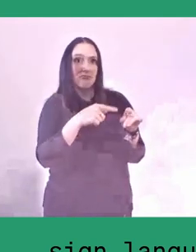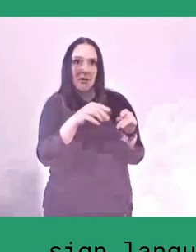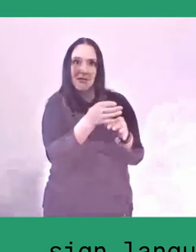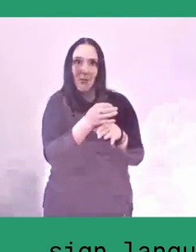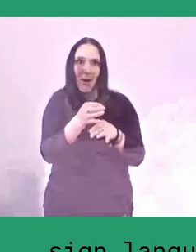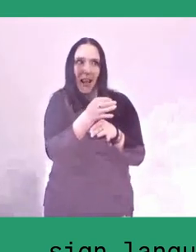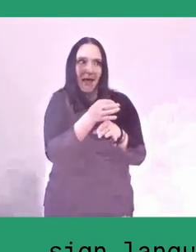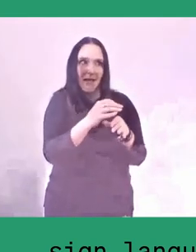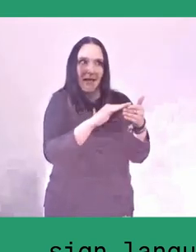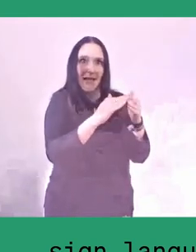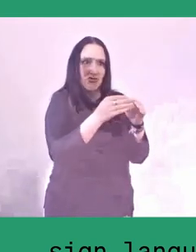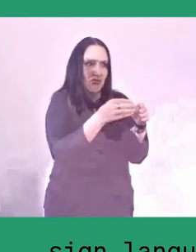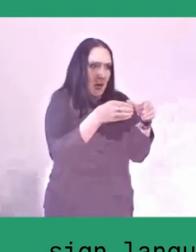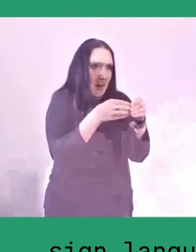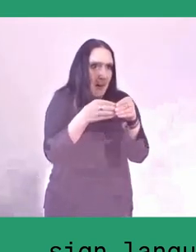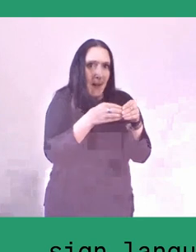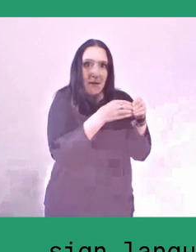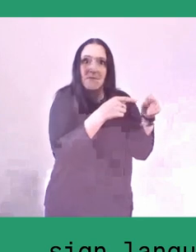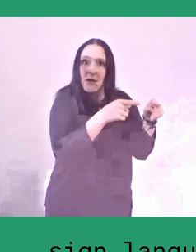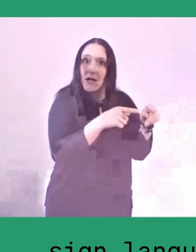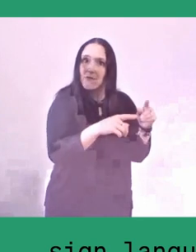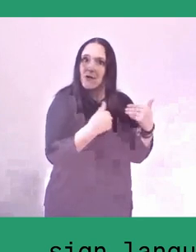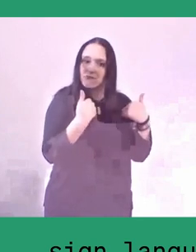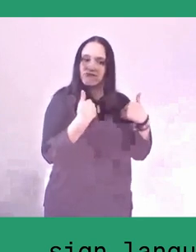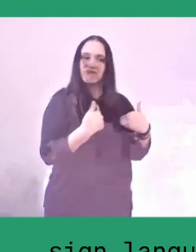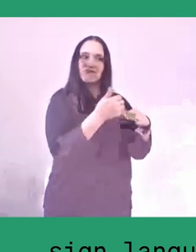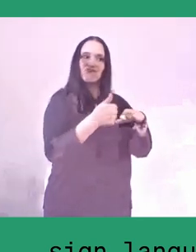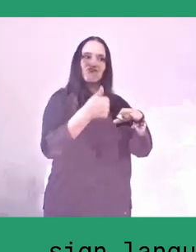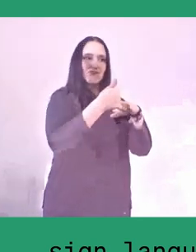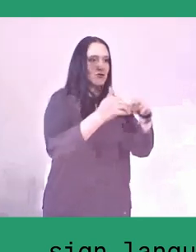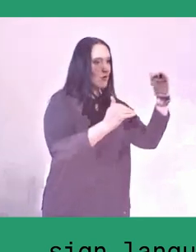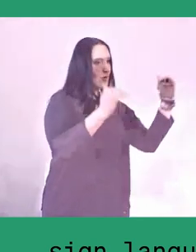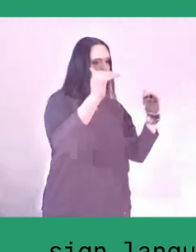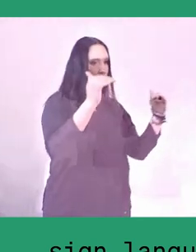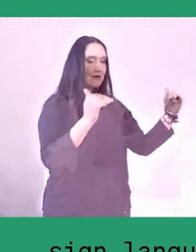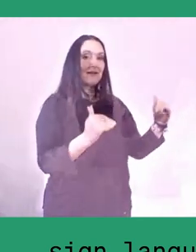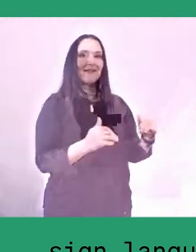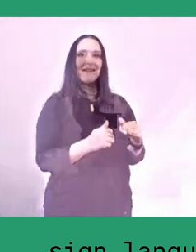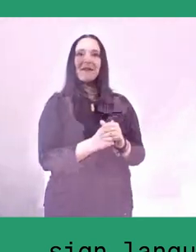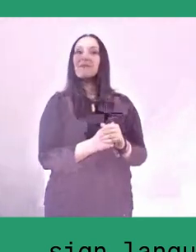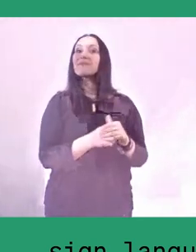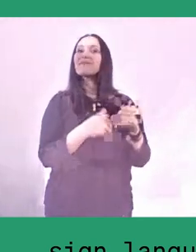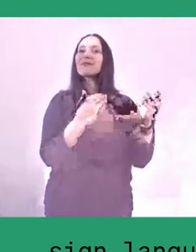I remember one time I went to a village in Kalimantan and there were these religious conservative groups